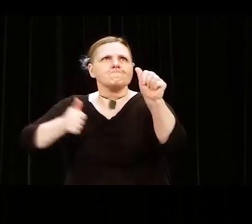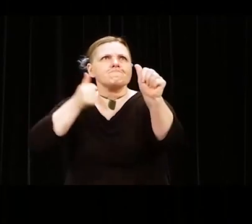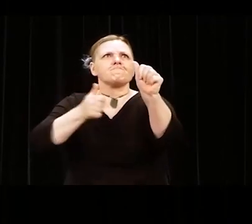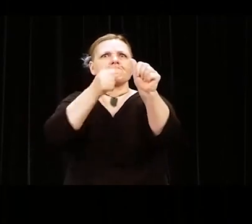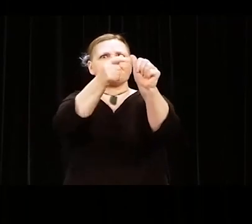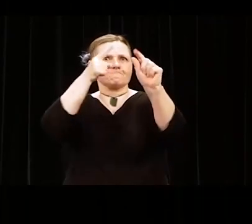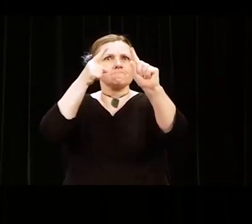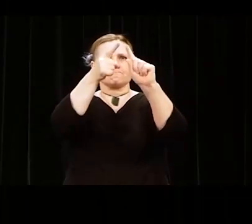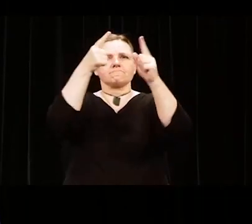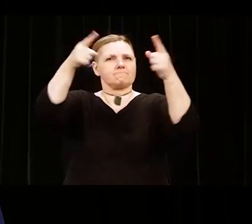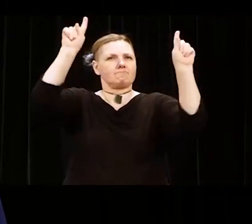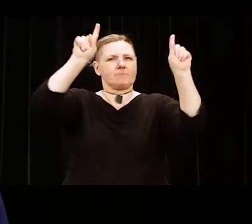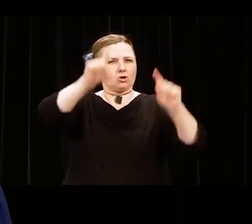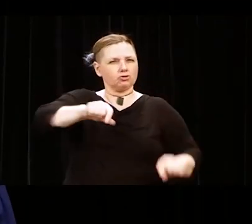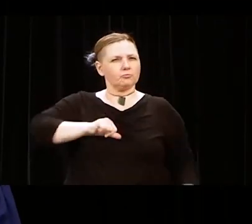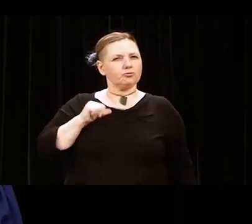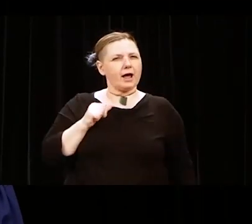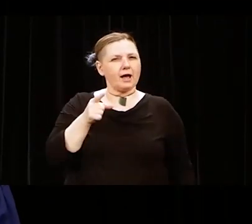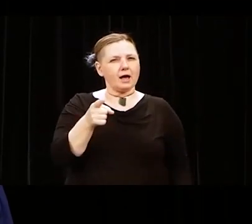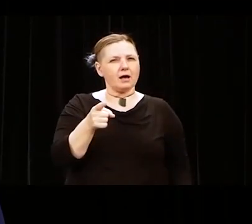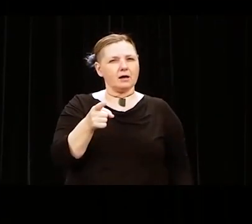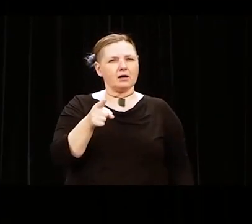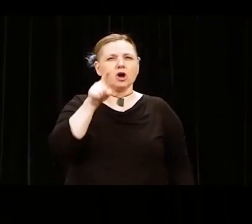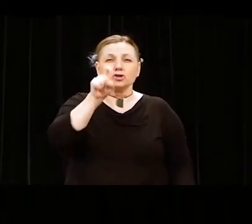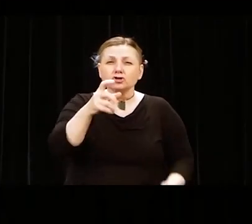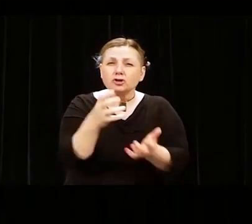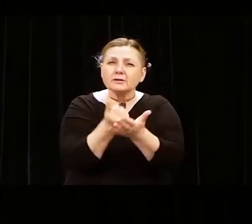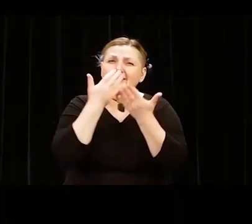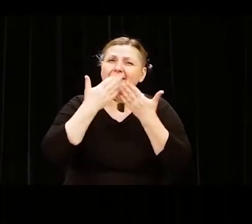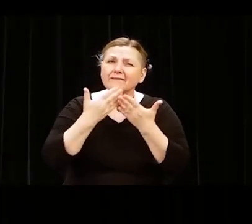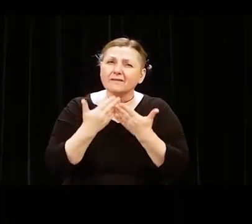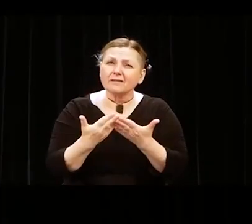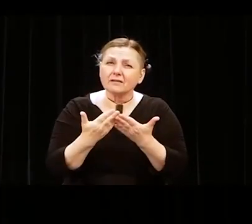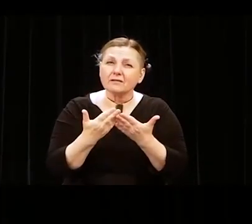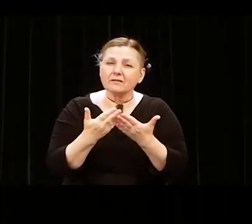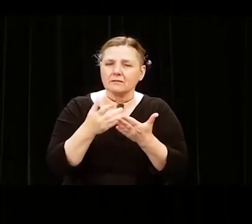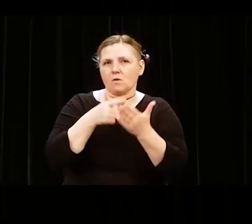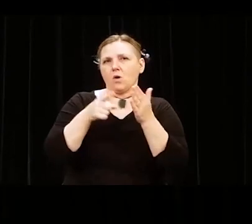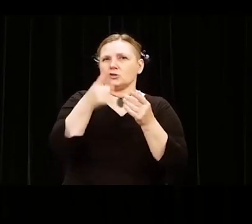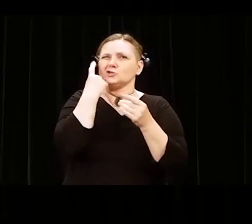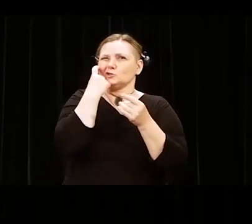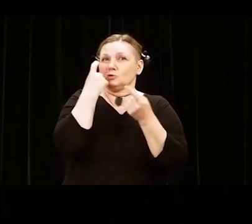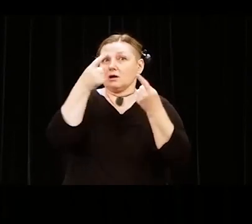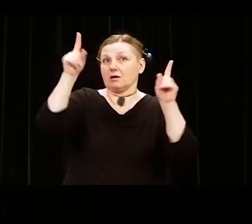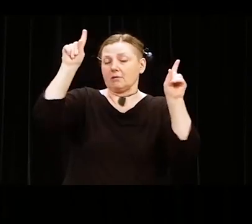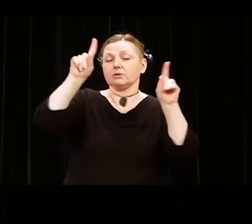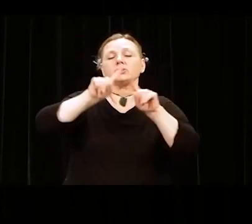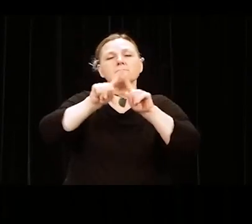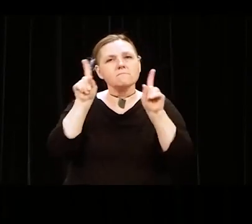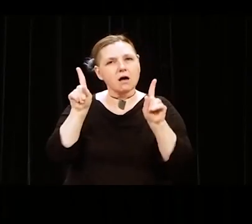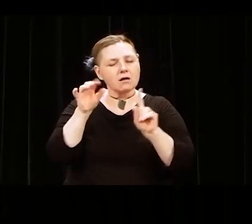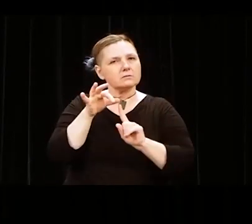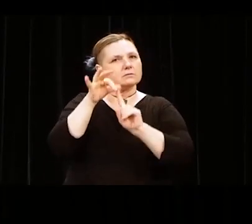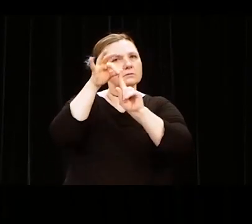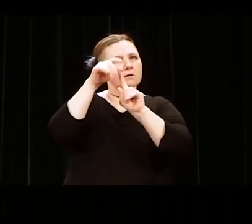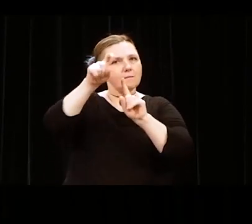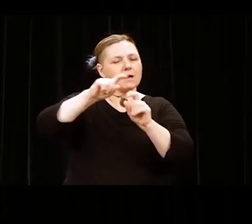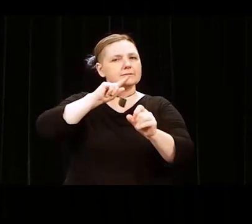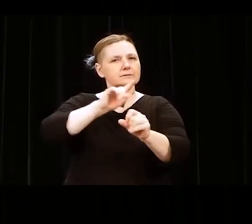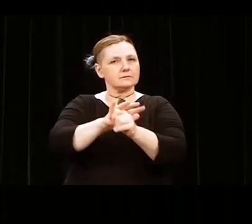Be proud, be thankful of this accomplishment, but especially be committed to solidarity.